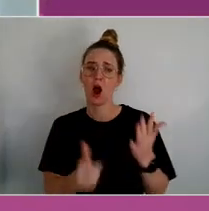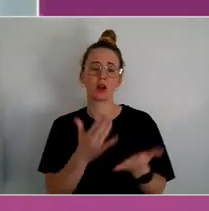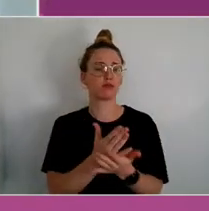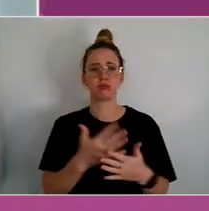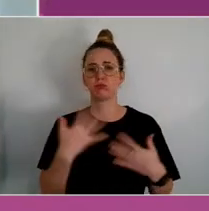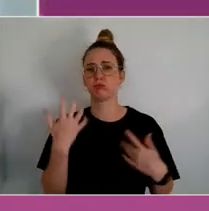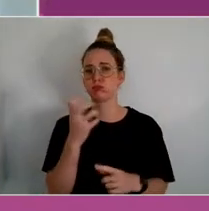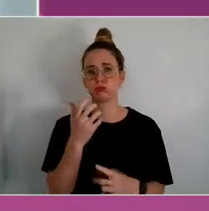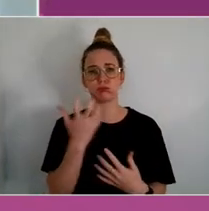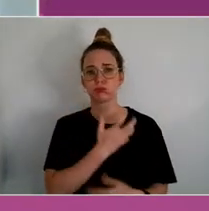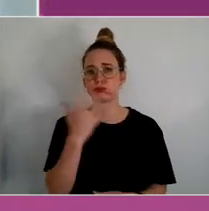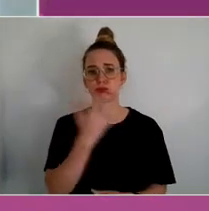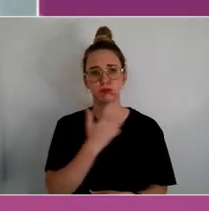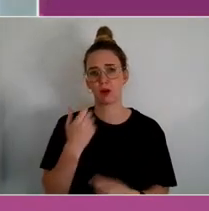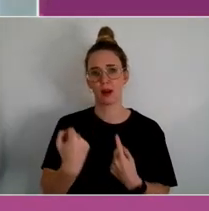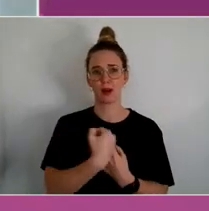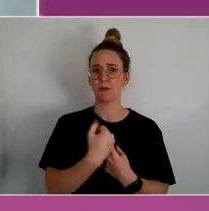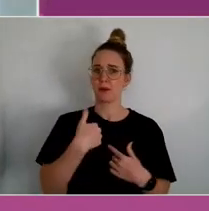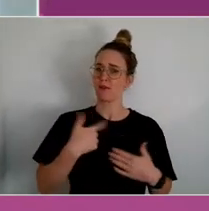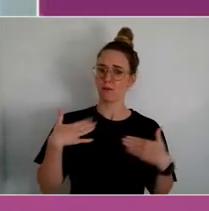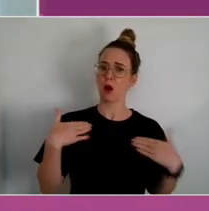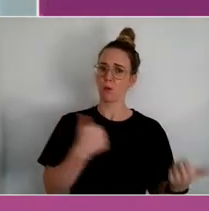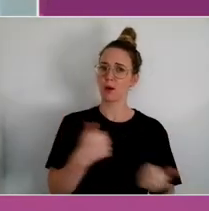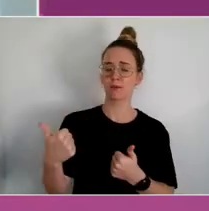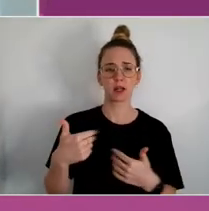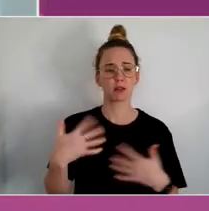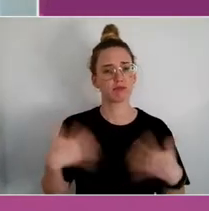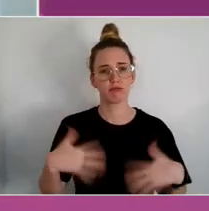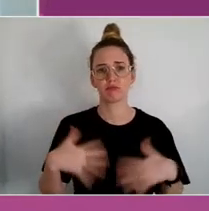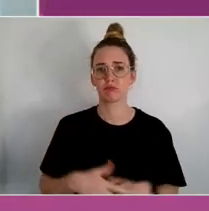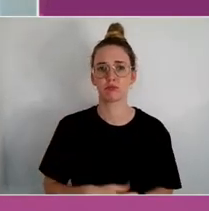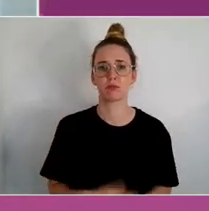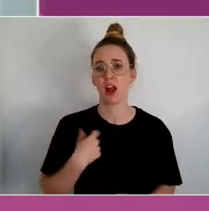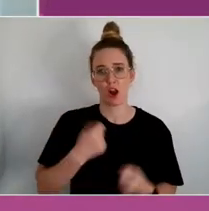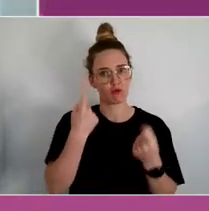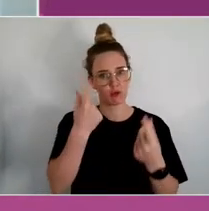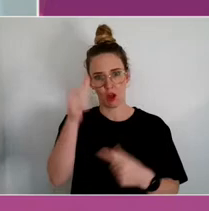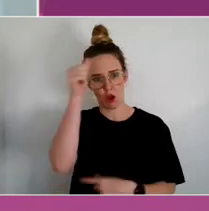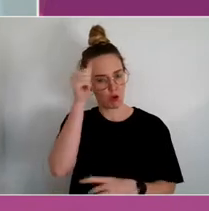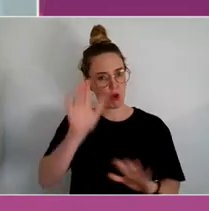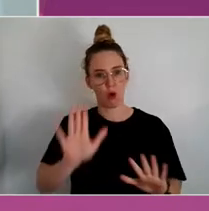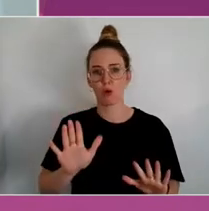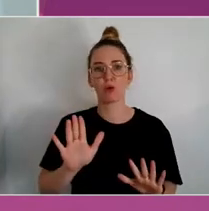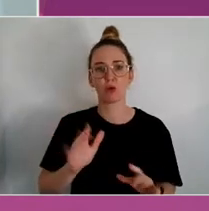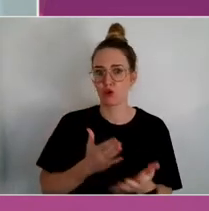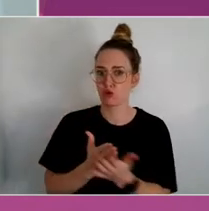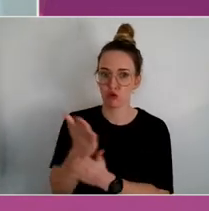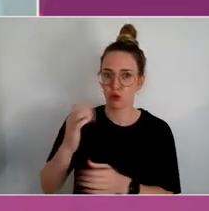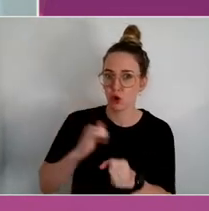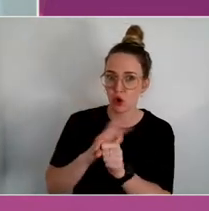personal wellbeing. I realised that more than ever during COVID.